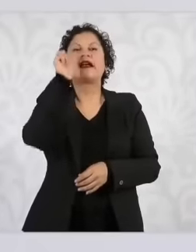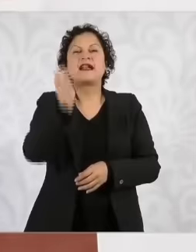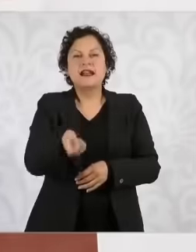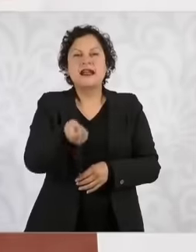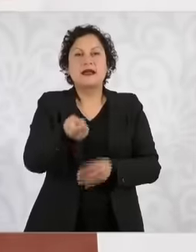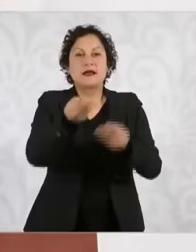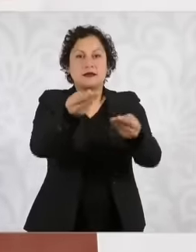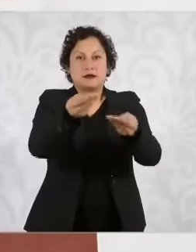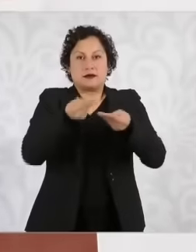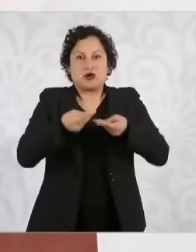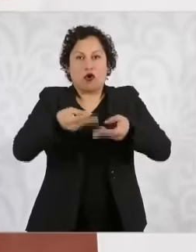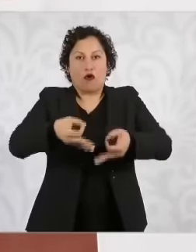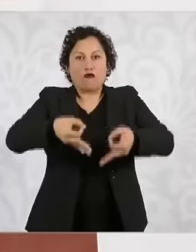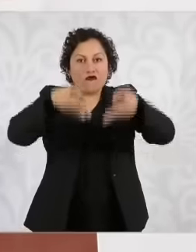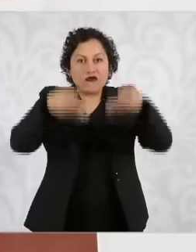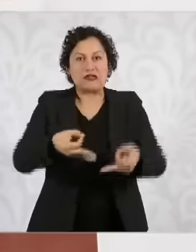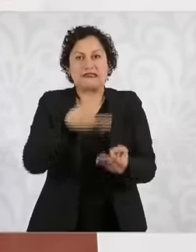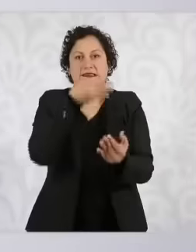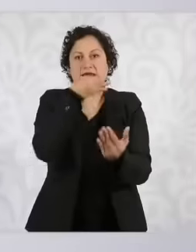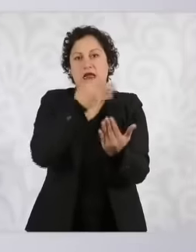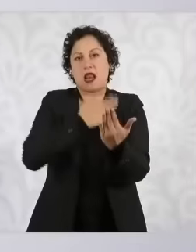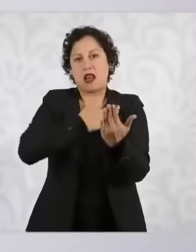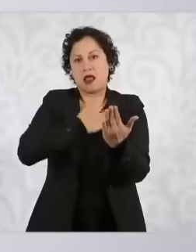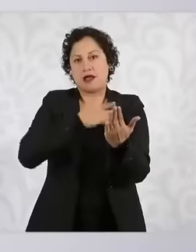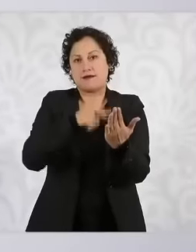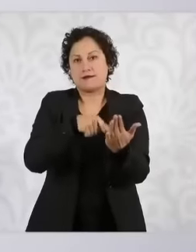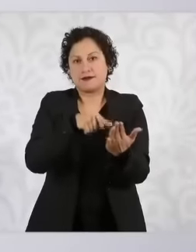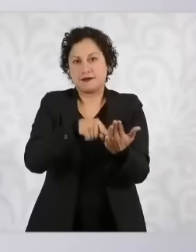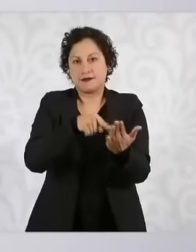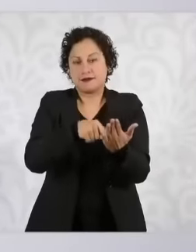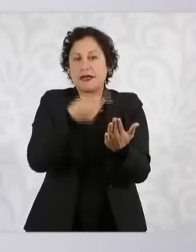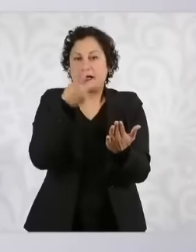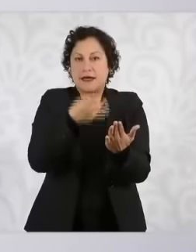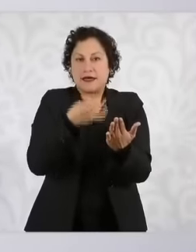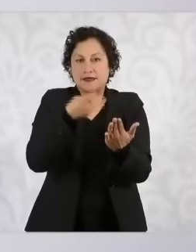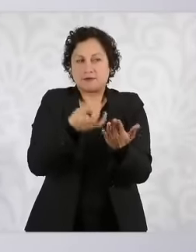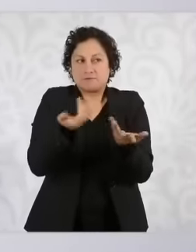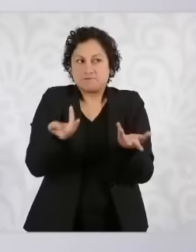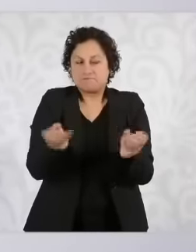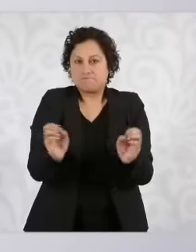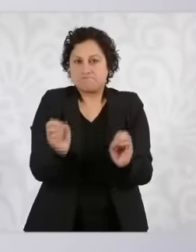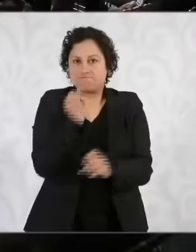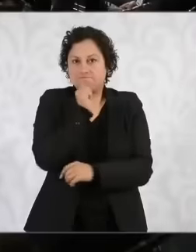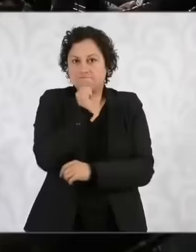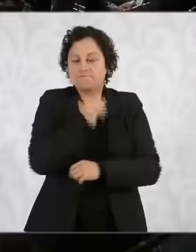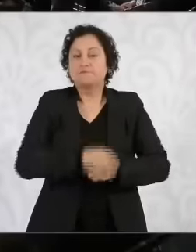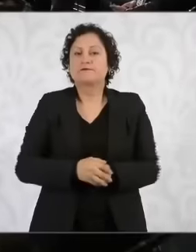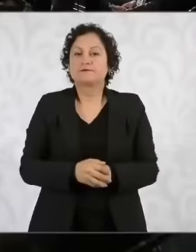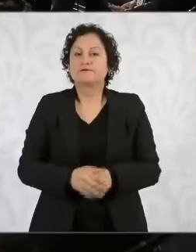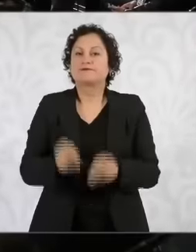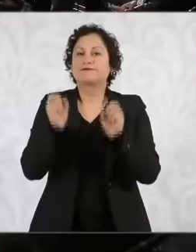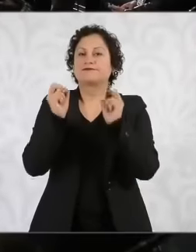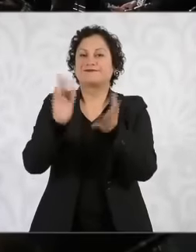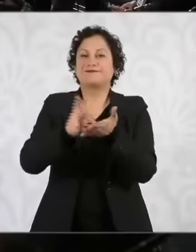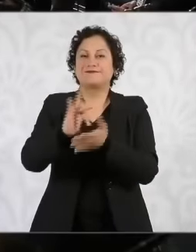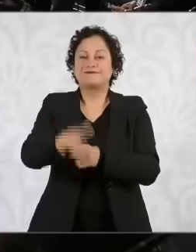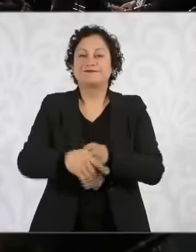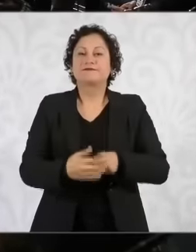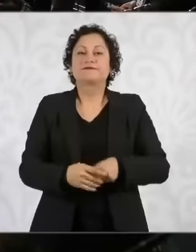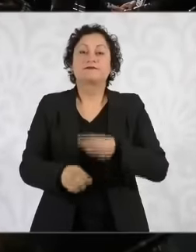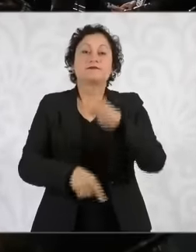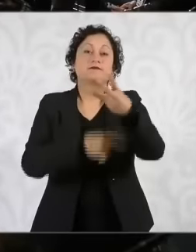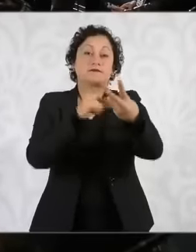found out document of this request from the judge Okay, thank you very much, this good one. The third one,